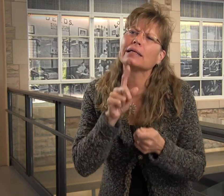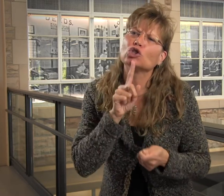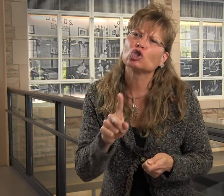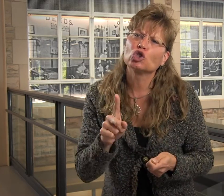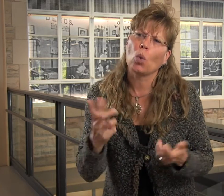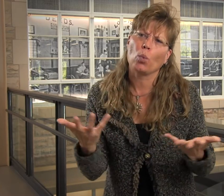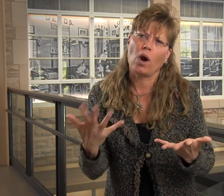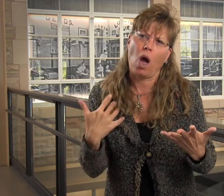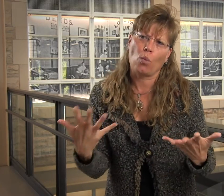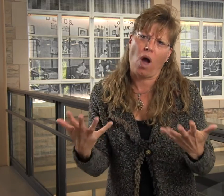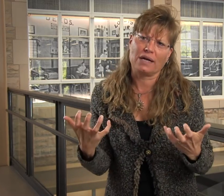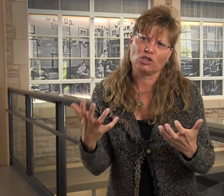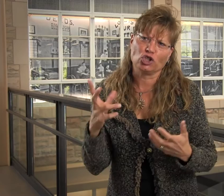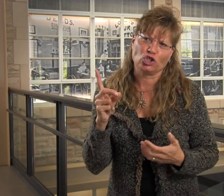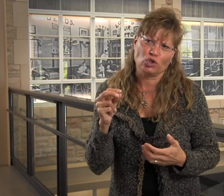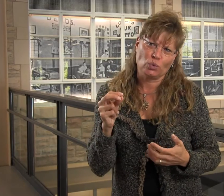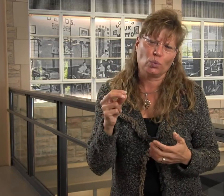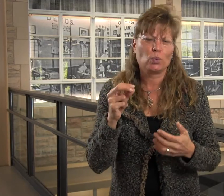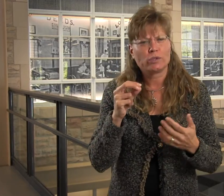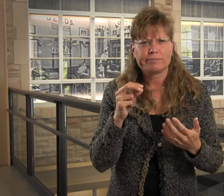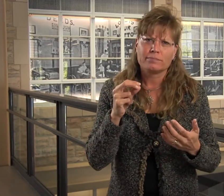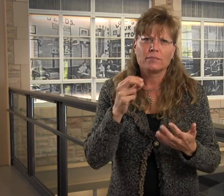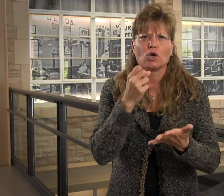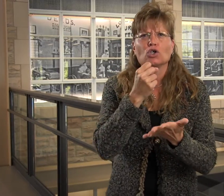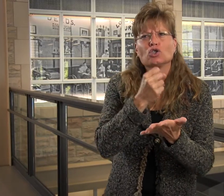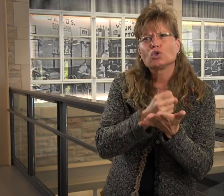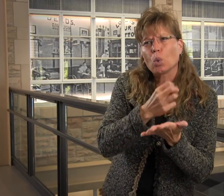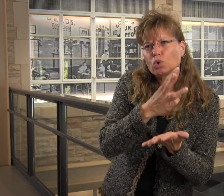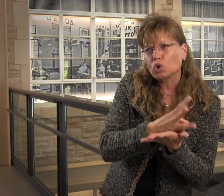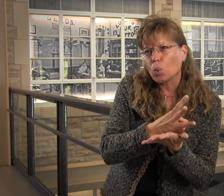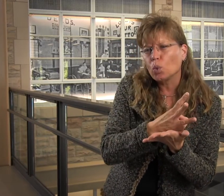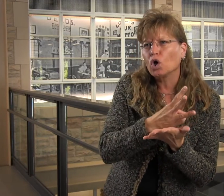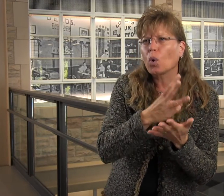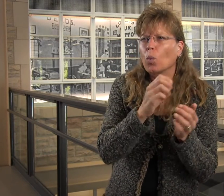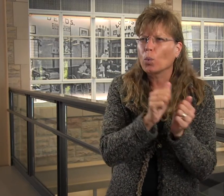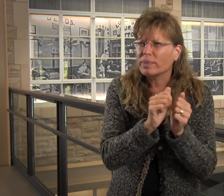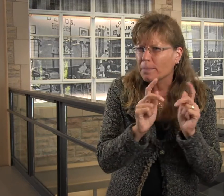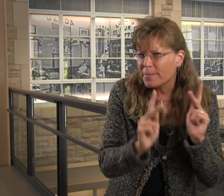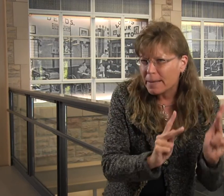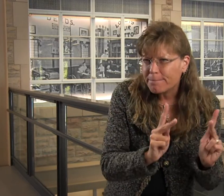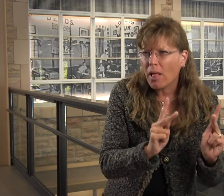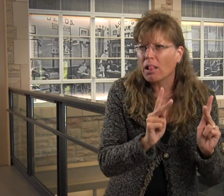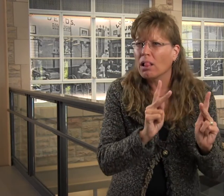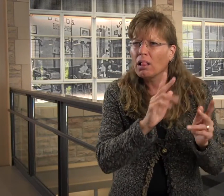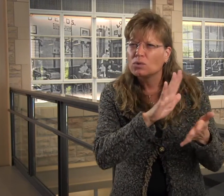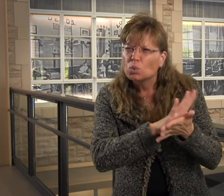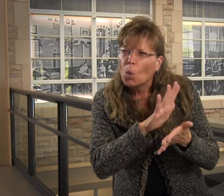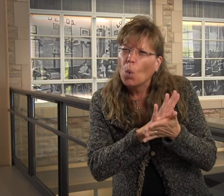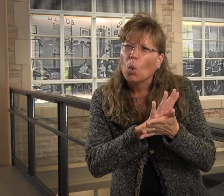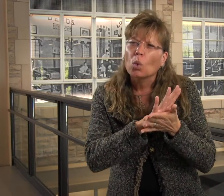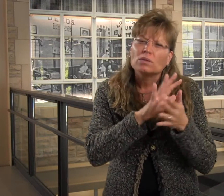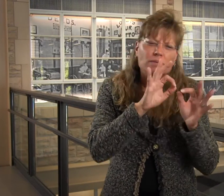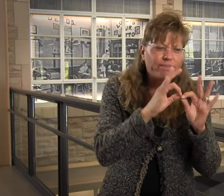sure what I wanted to do with that: working with people, the schools, the families,